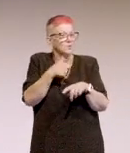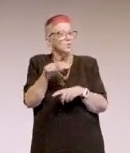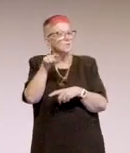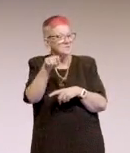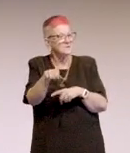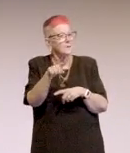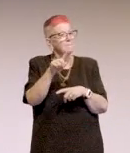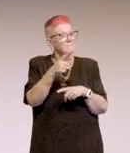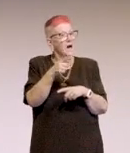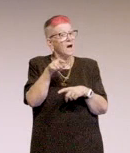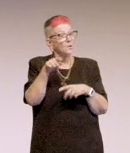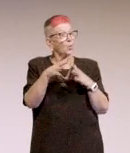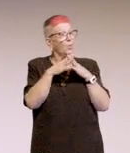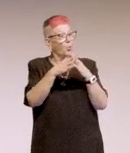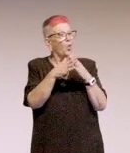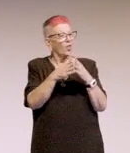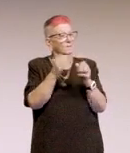and it gets people going through the thought process.